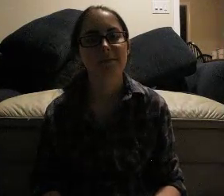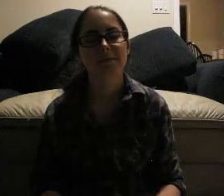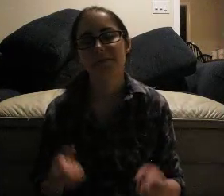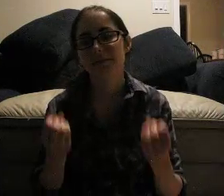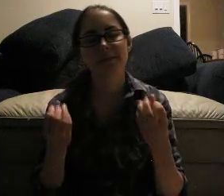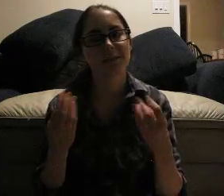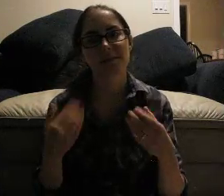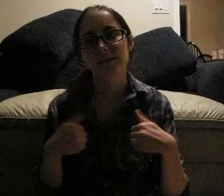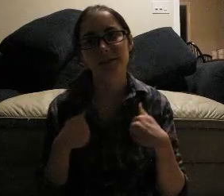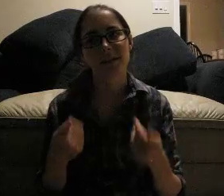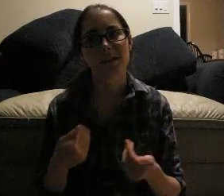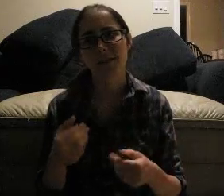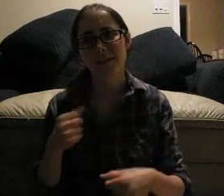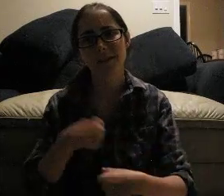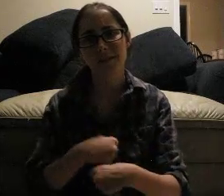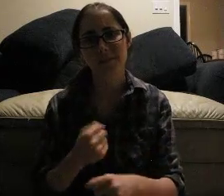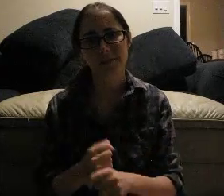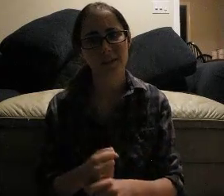I'm too tired to make this now...